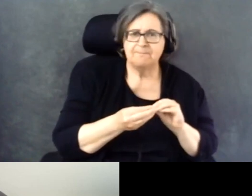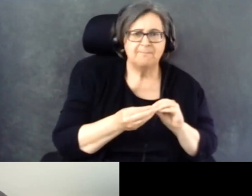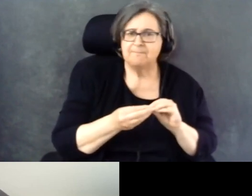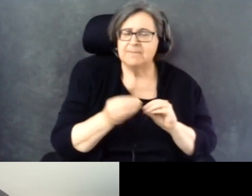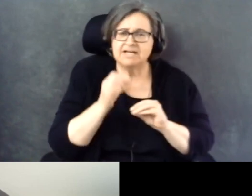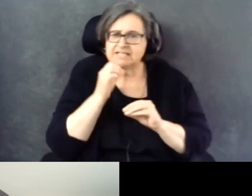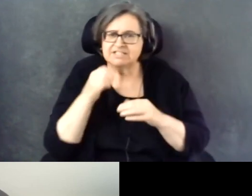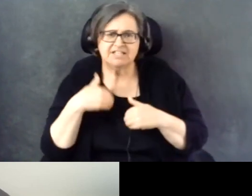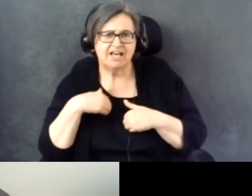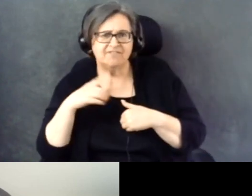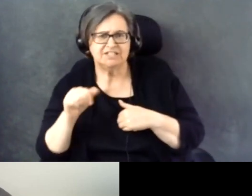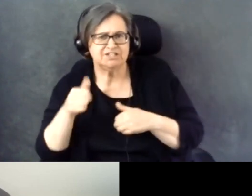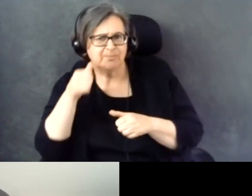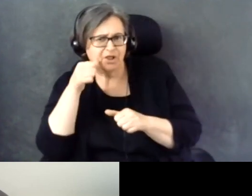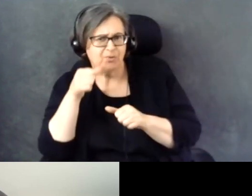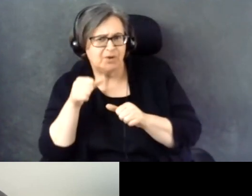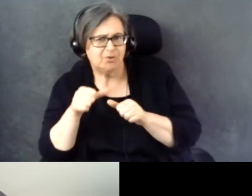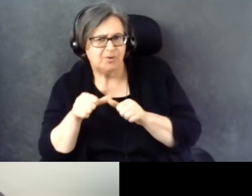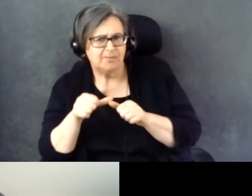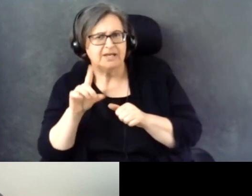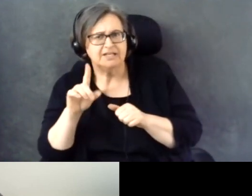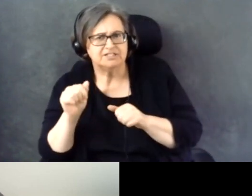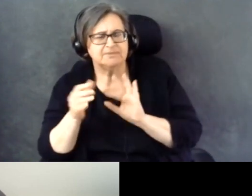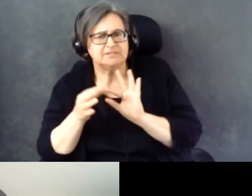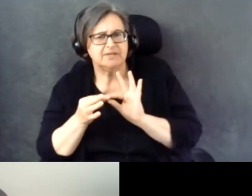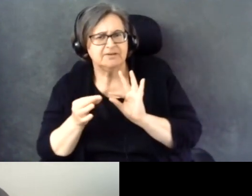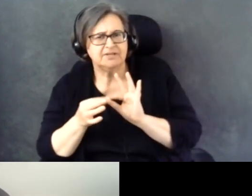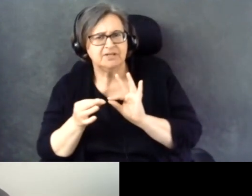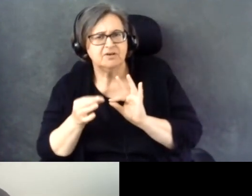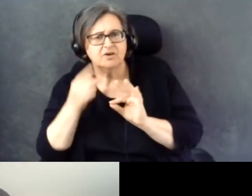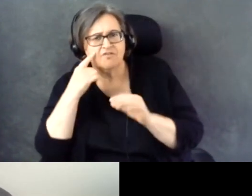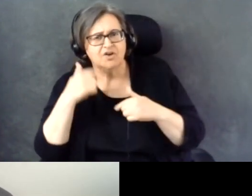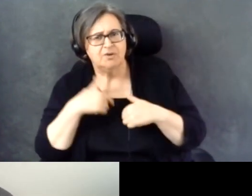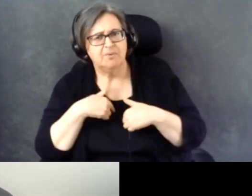remembered disability being mentioned, to me, seemed pretty low.